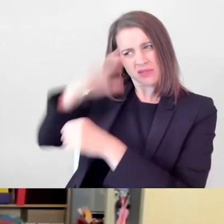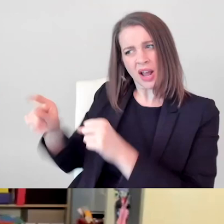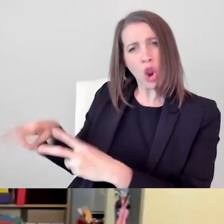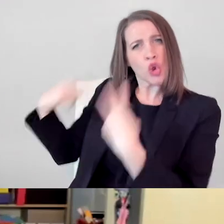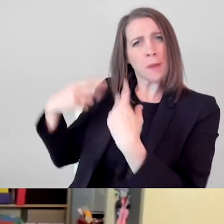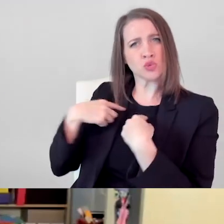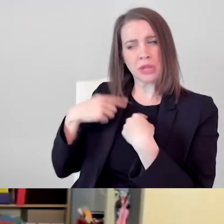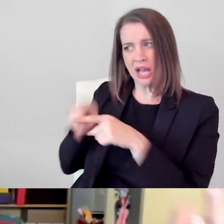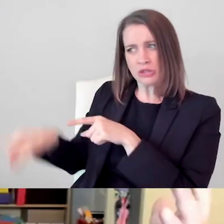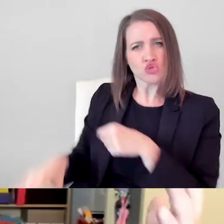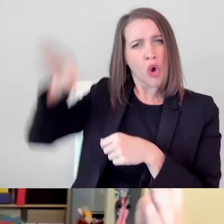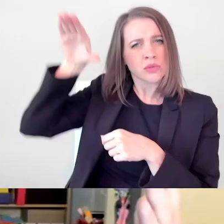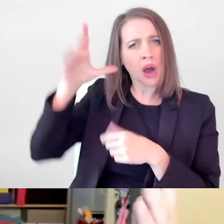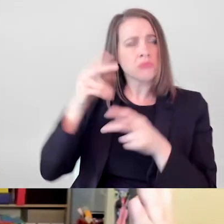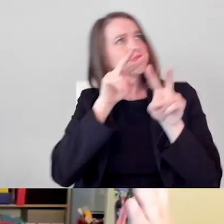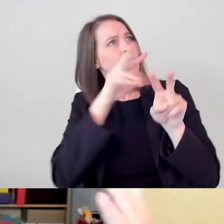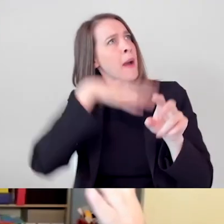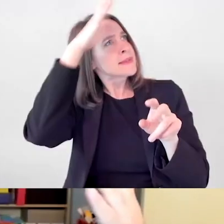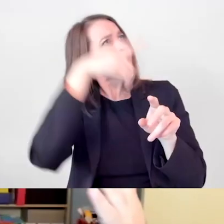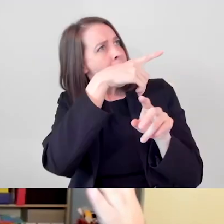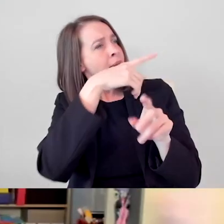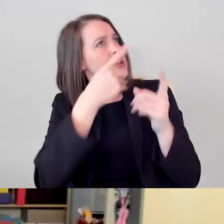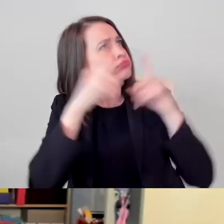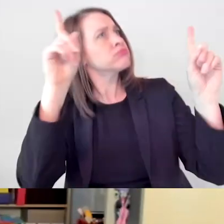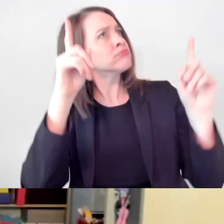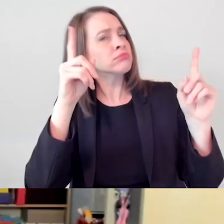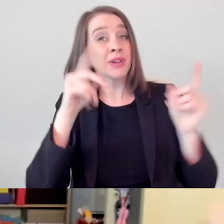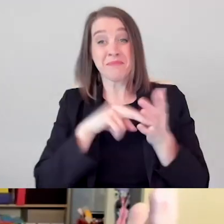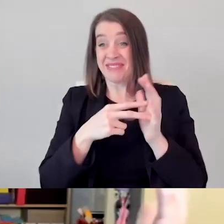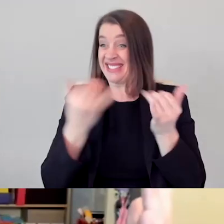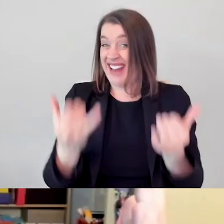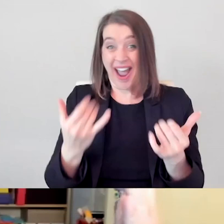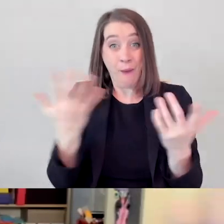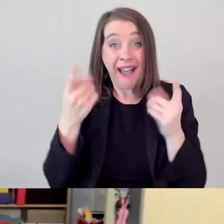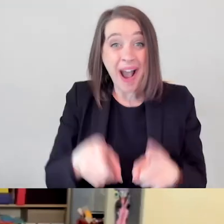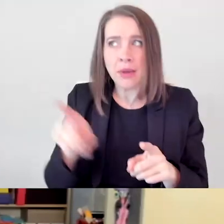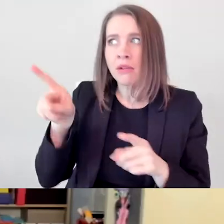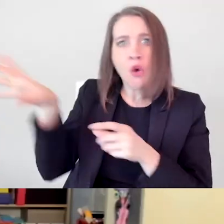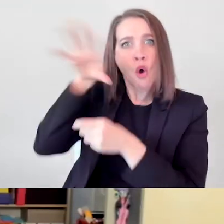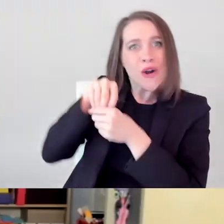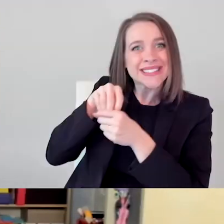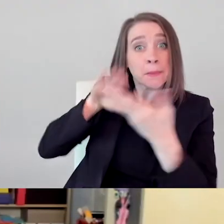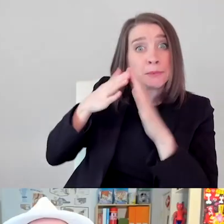when he grows up. And what that has turned into is the autism community has embraced me.